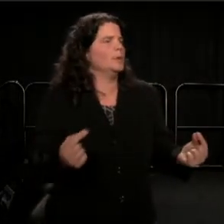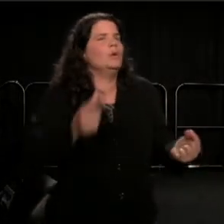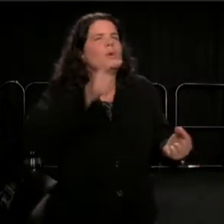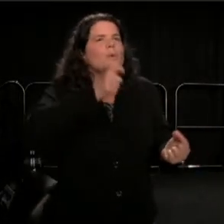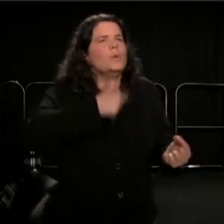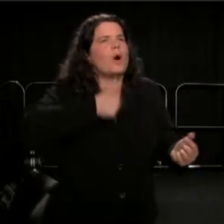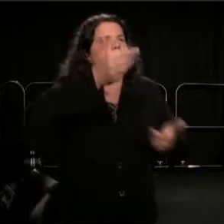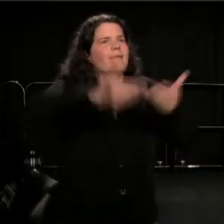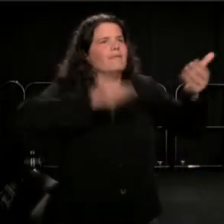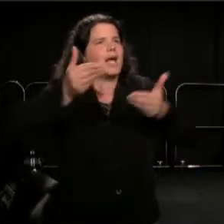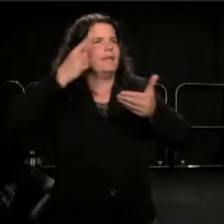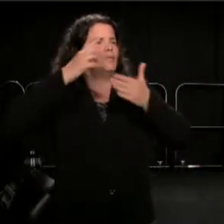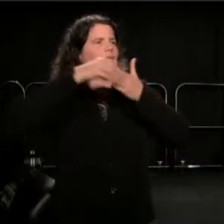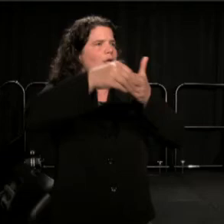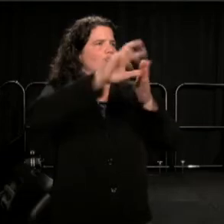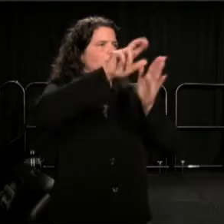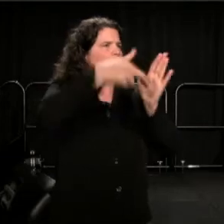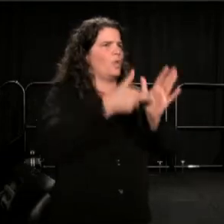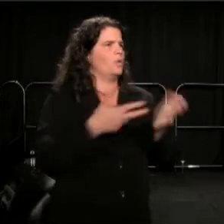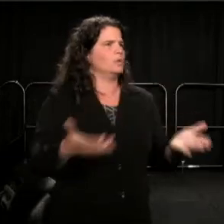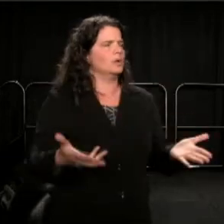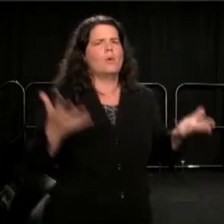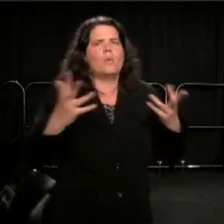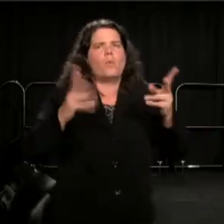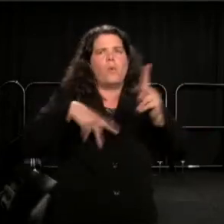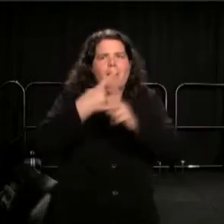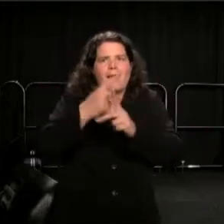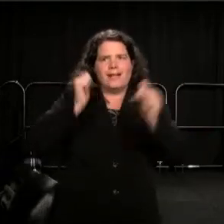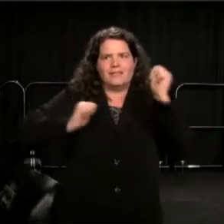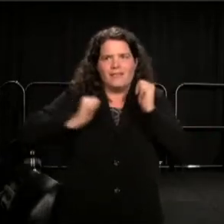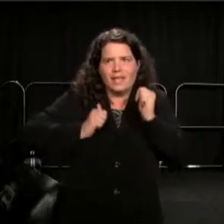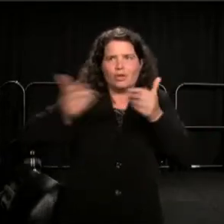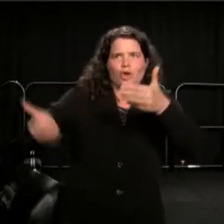What kinds of theaters are welcome in communities?